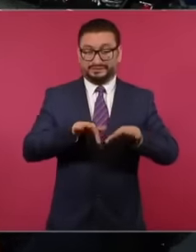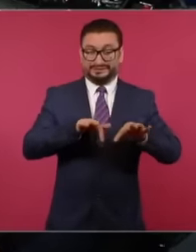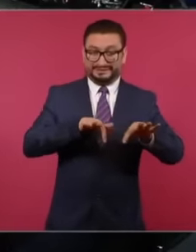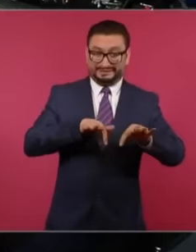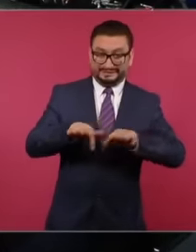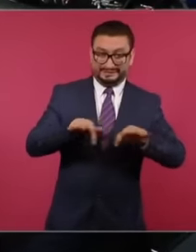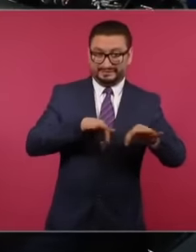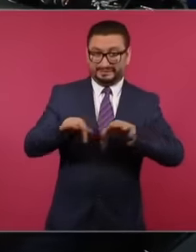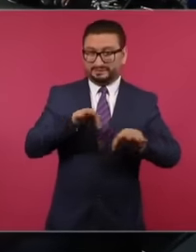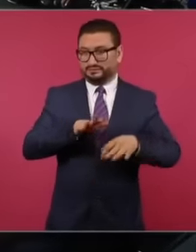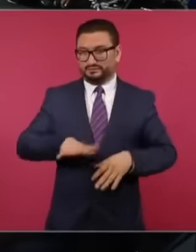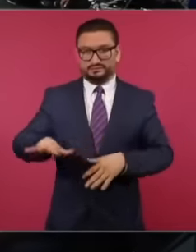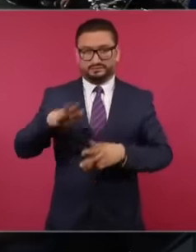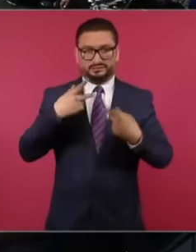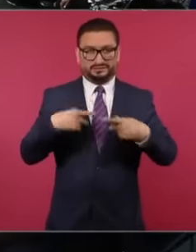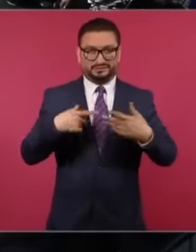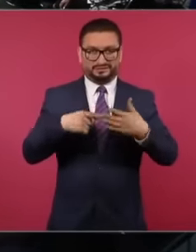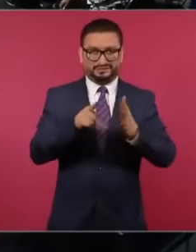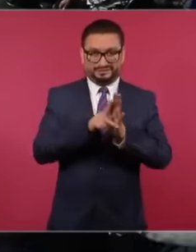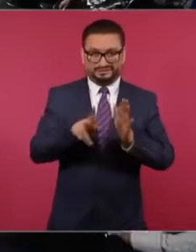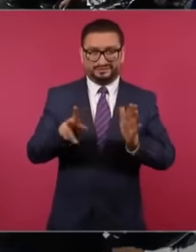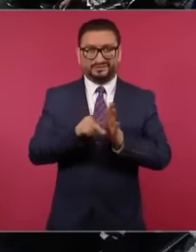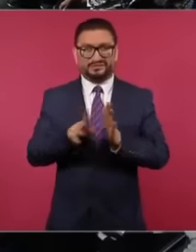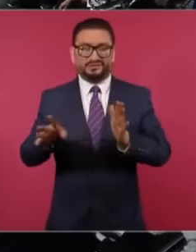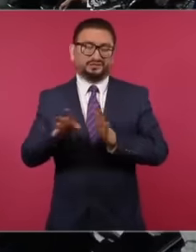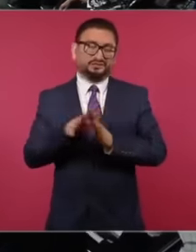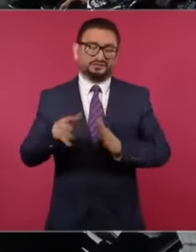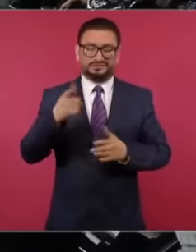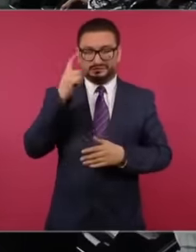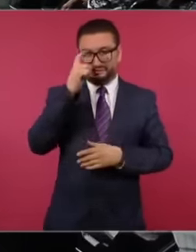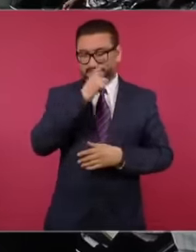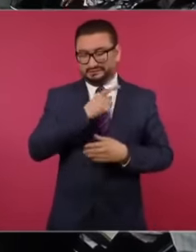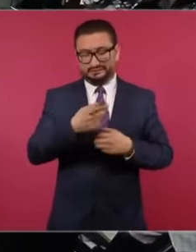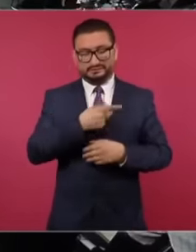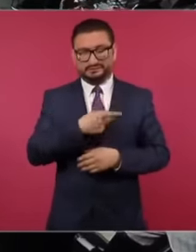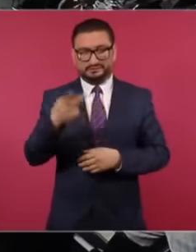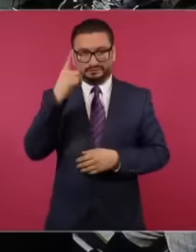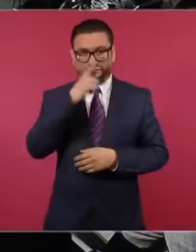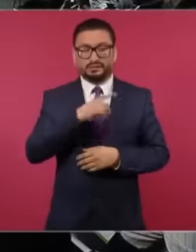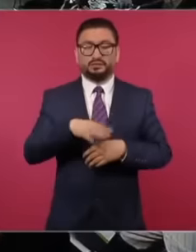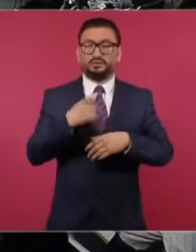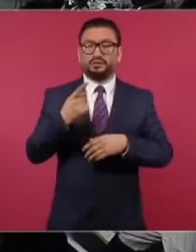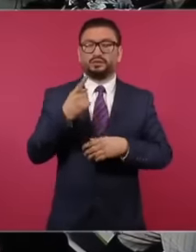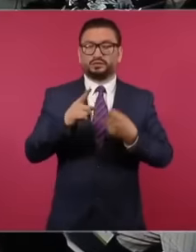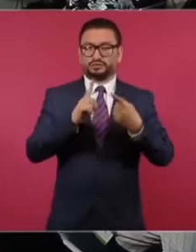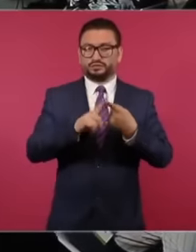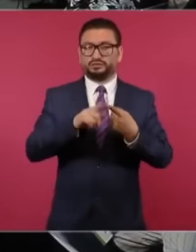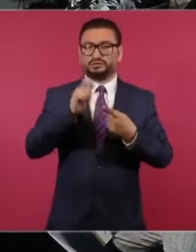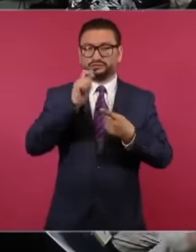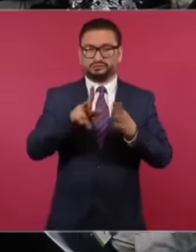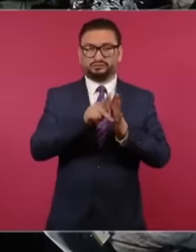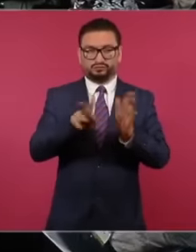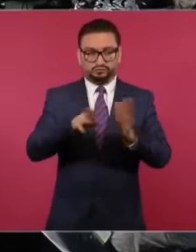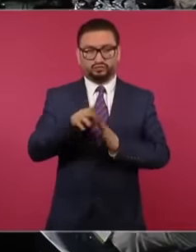journalists In Mexico, the first case involves a media outlet that I assume you